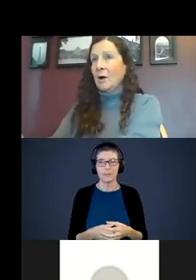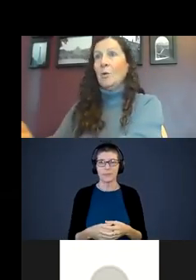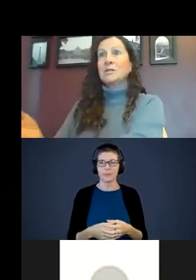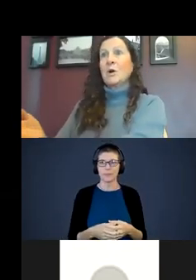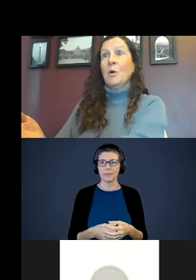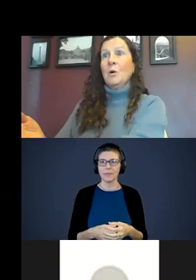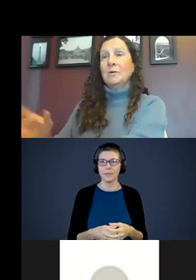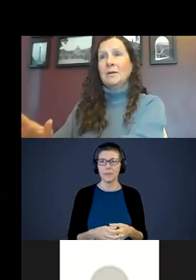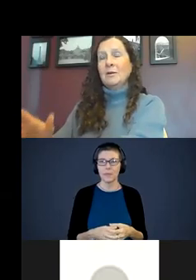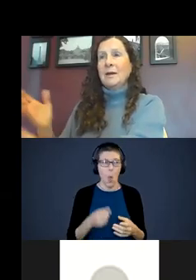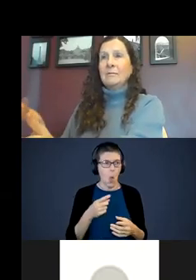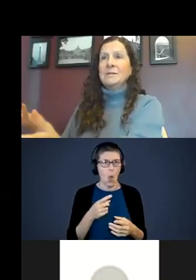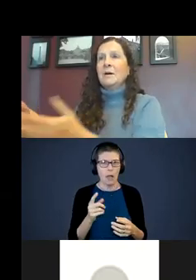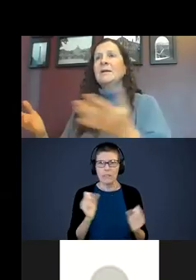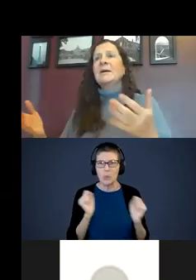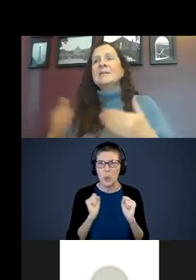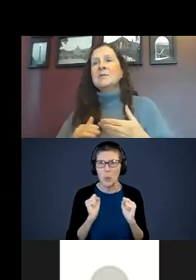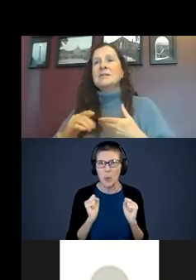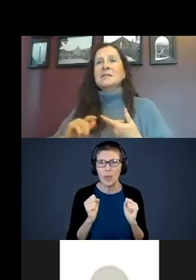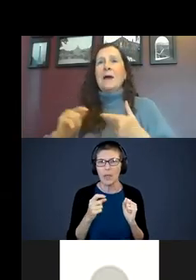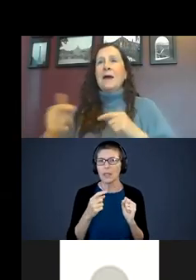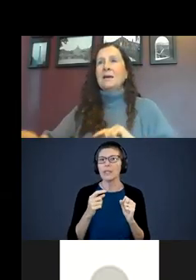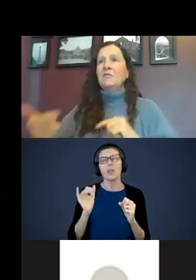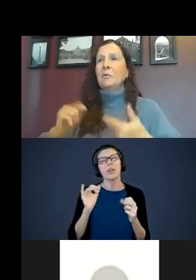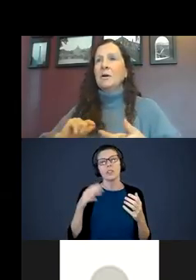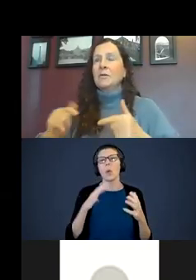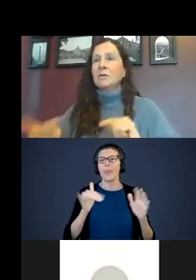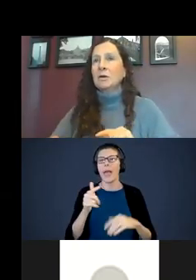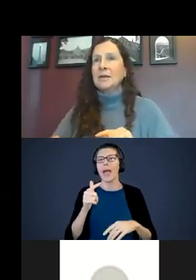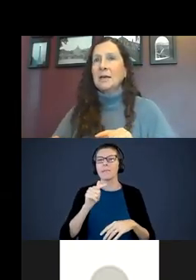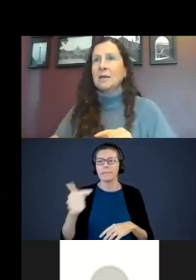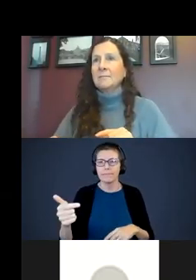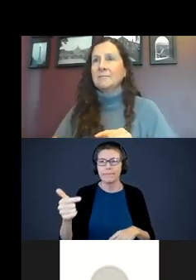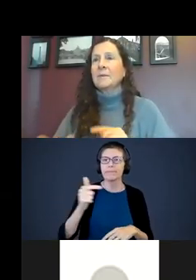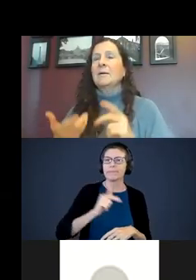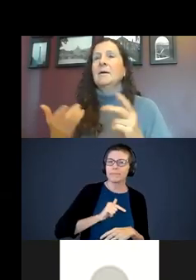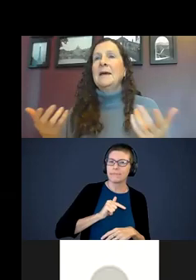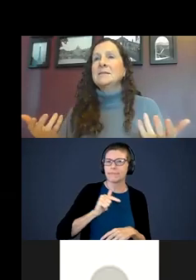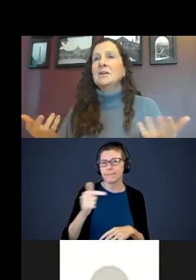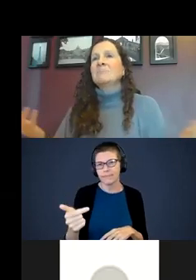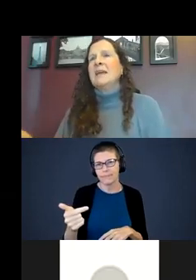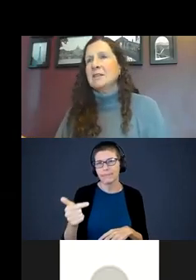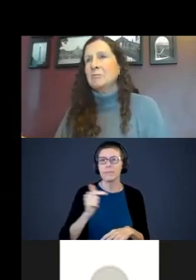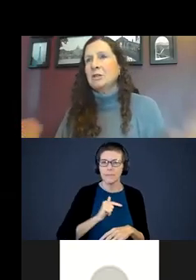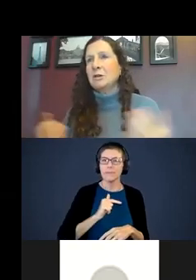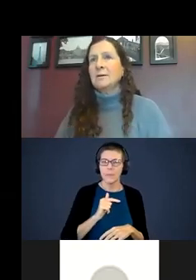Oh, it’s cold.” They respond. It’s this back and forth, turn taking – that’s catch and return.